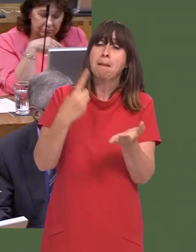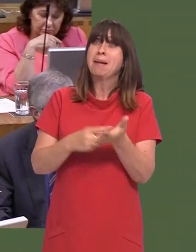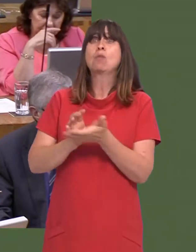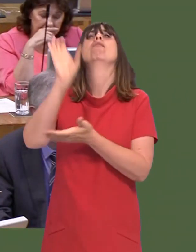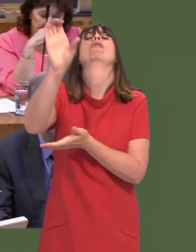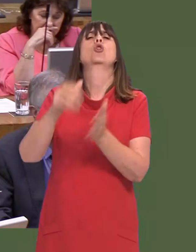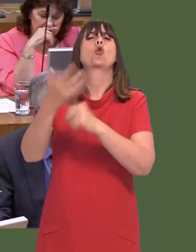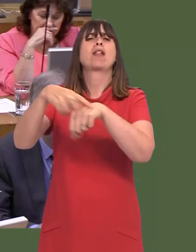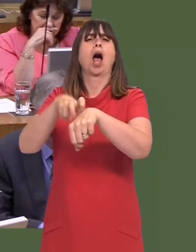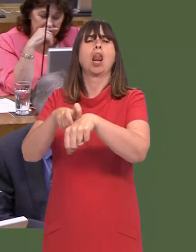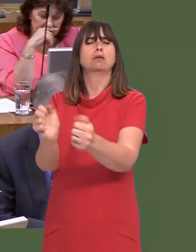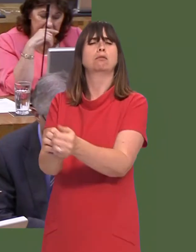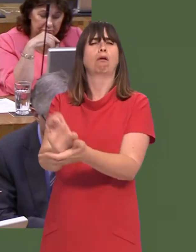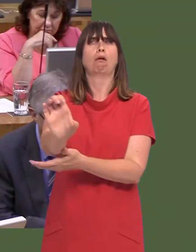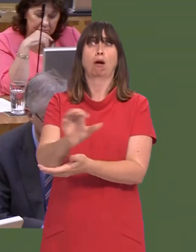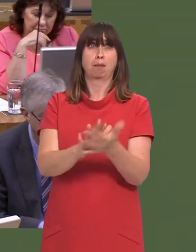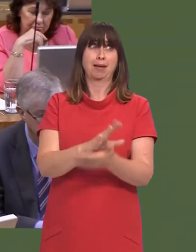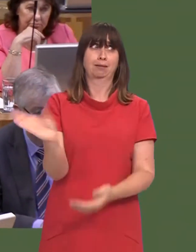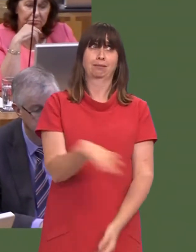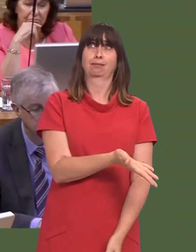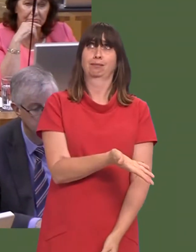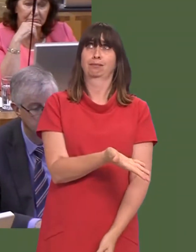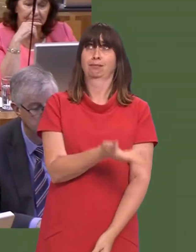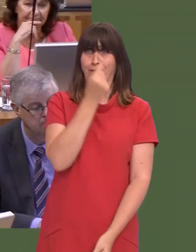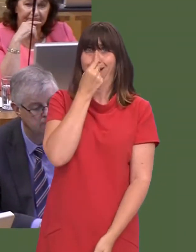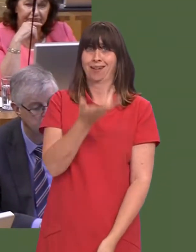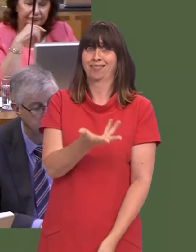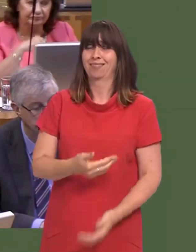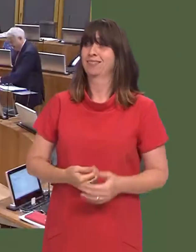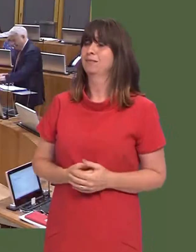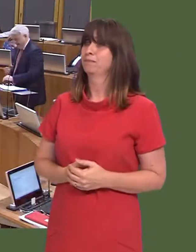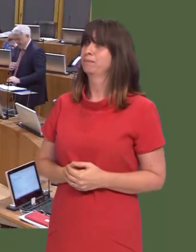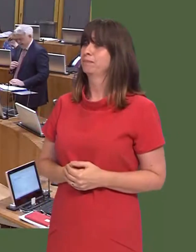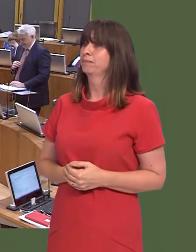If £1 billion can be given to Northern Ireland, there is no reason why the lagoon canít proceed.